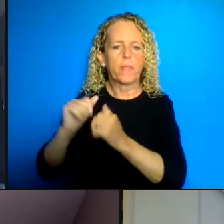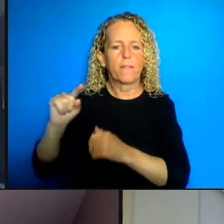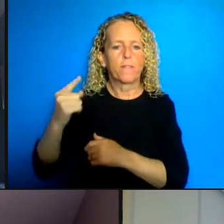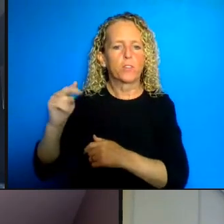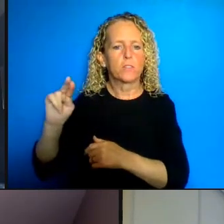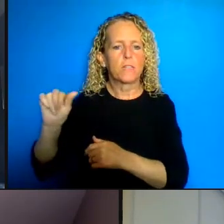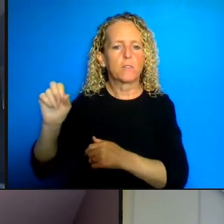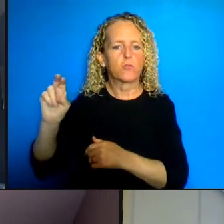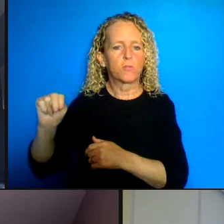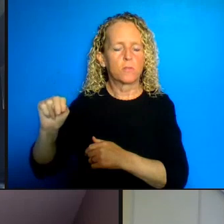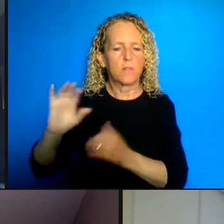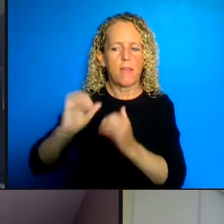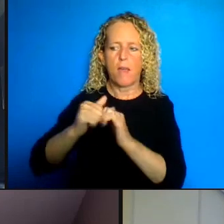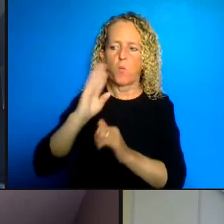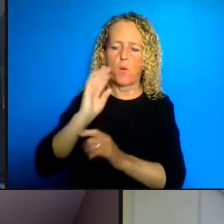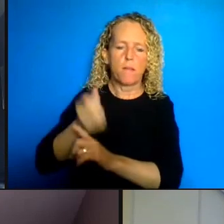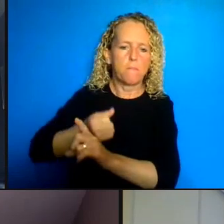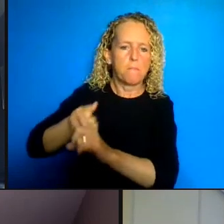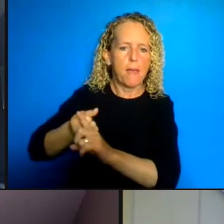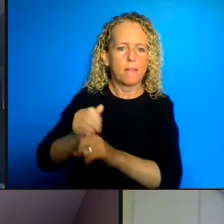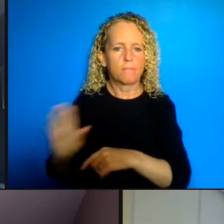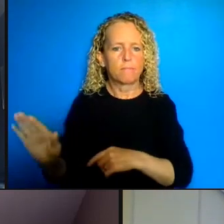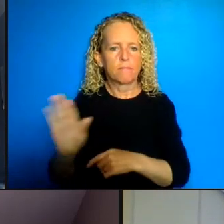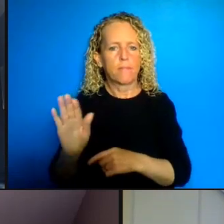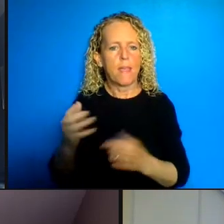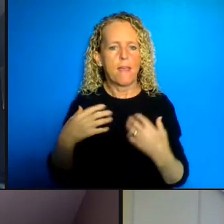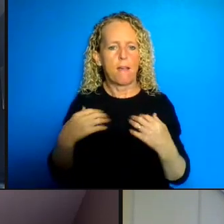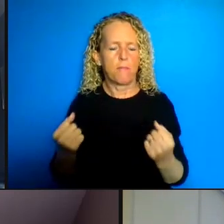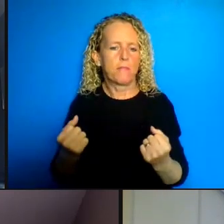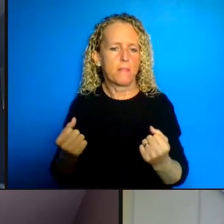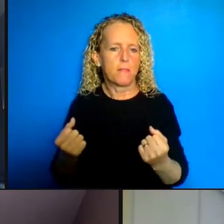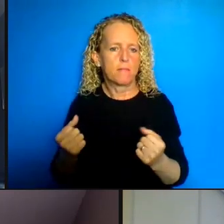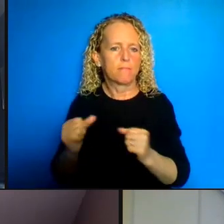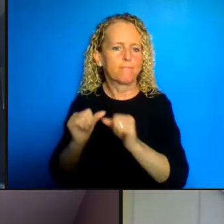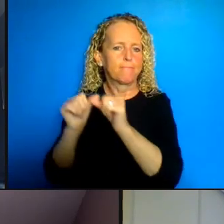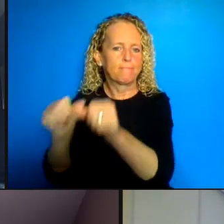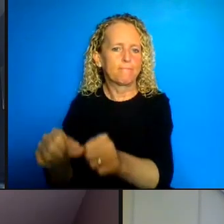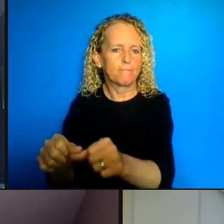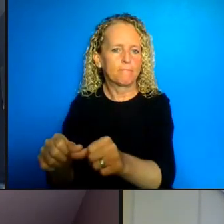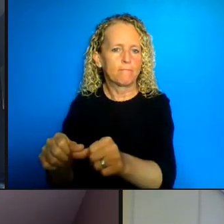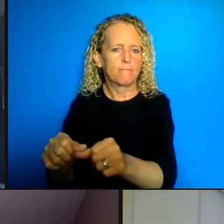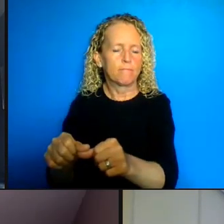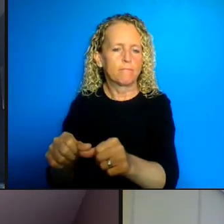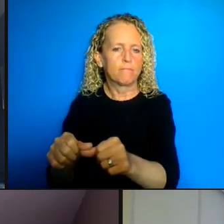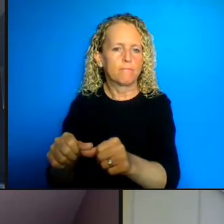their health and well-being in having these thousand man work camp in in their